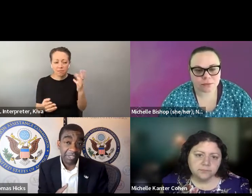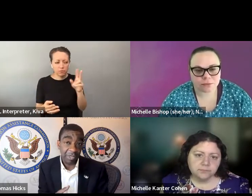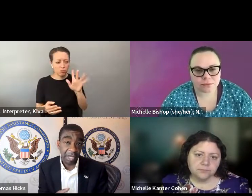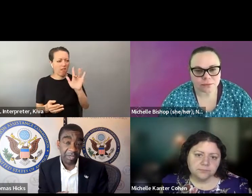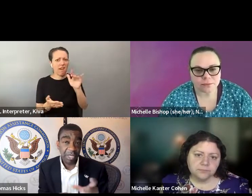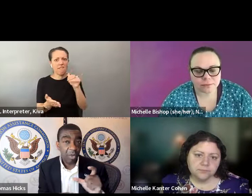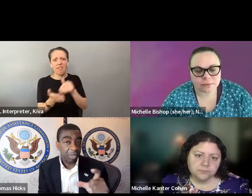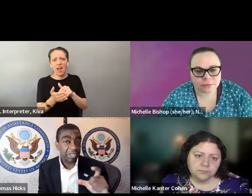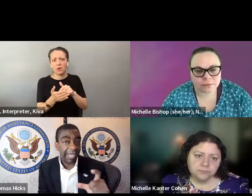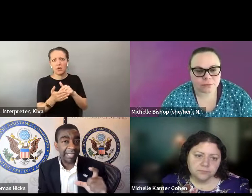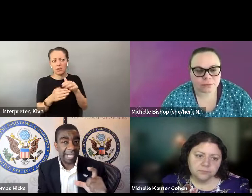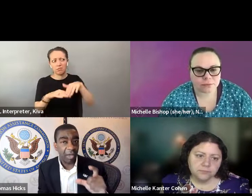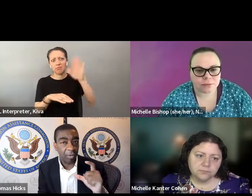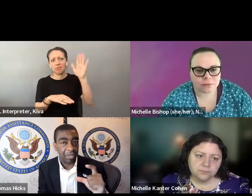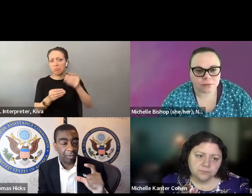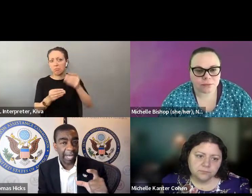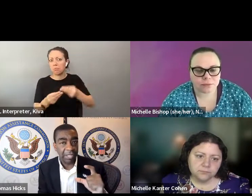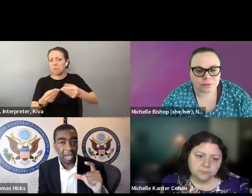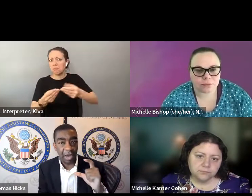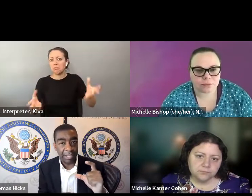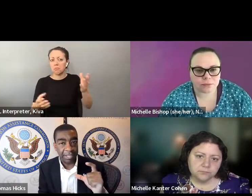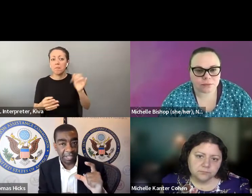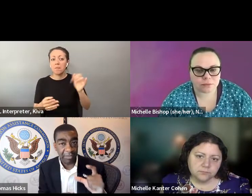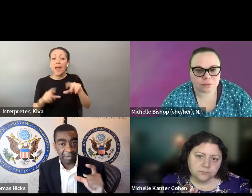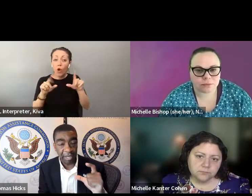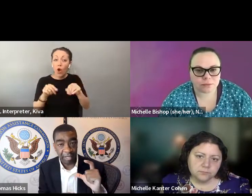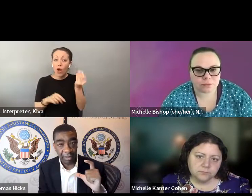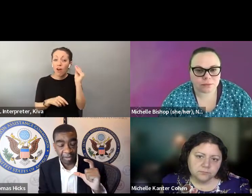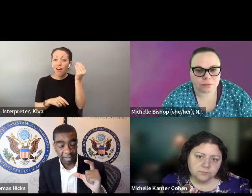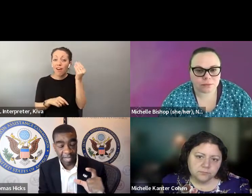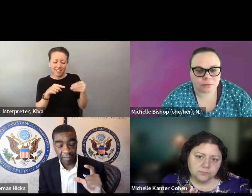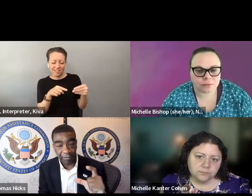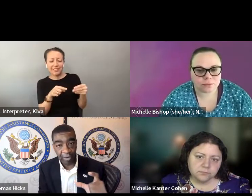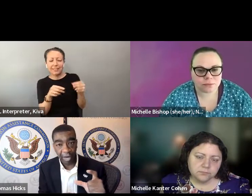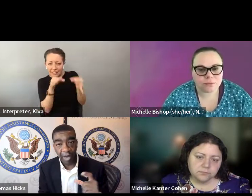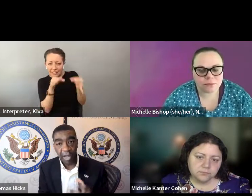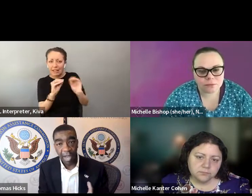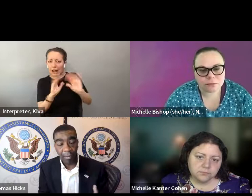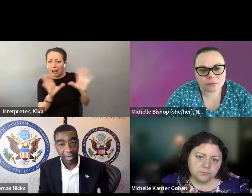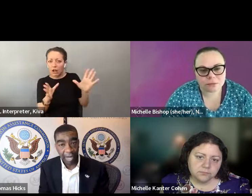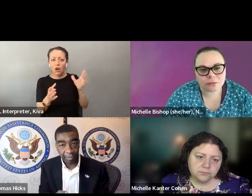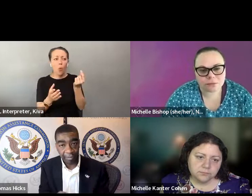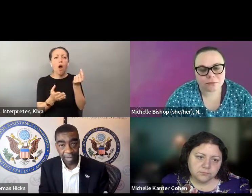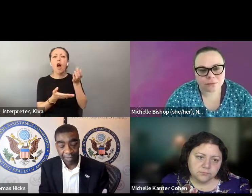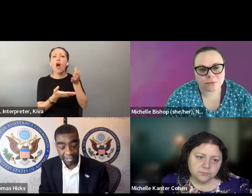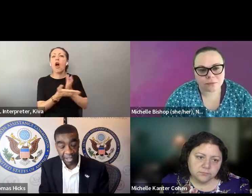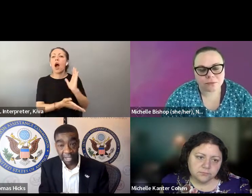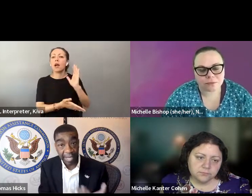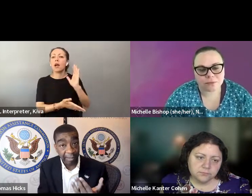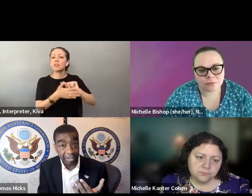has done a great job in terms of having a small card that we have distributed over 25,000 in the last two years. Which I want to jump in again and thank Michelle for reminding me of that, because the Eac has done a great job in terms of having a small card that we have distributed over 25,000 in the last 2 years, which lays out what your rights are as a disability disabled.